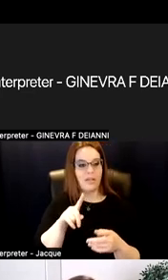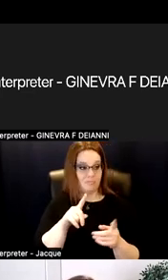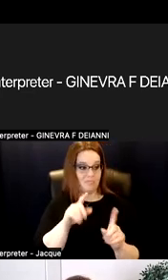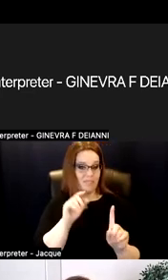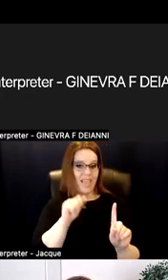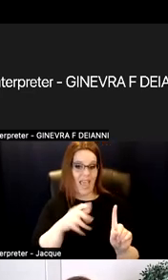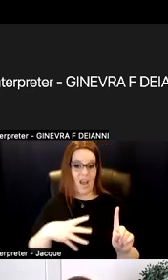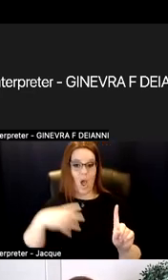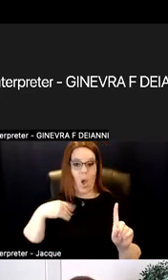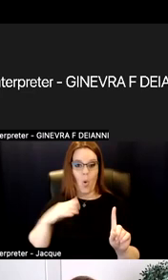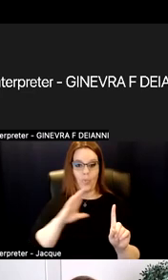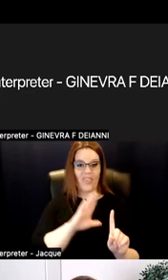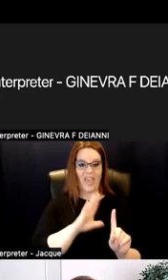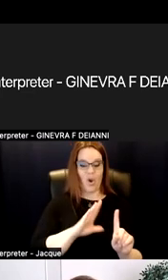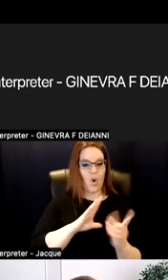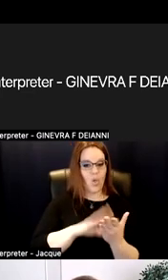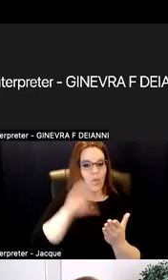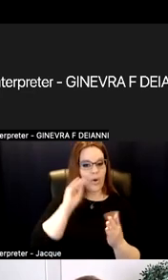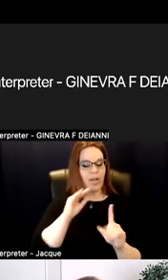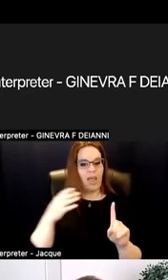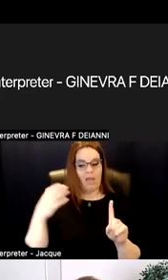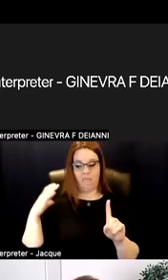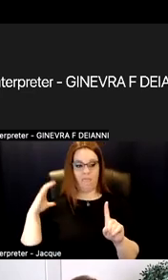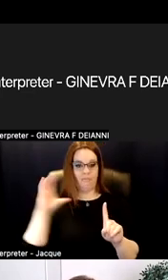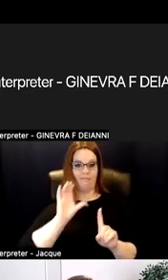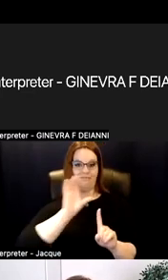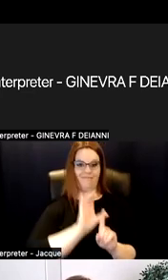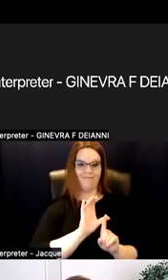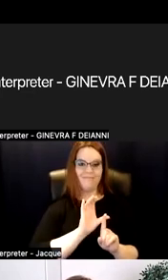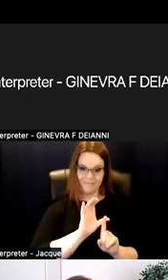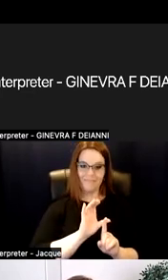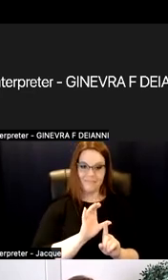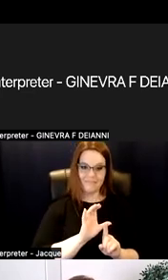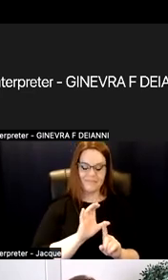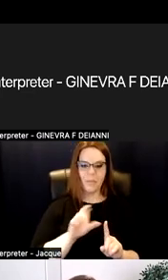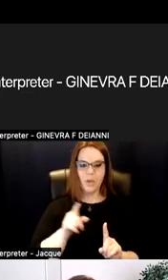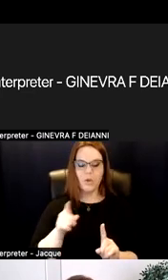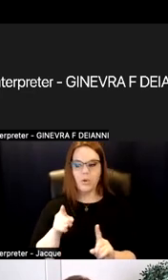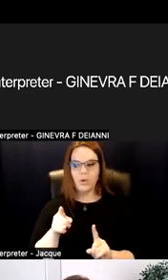And putting that responsibility on them. And when you do, you've created a lot of those conditions